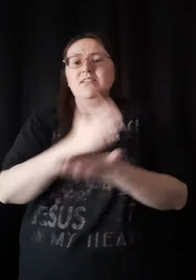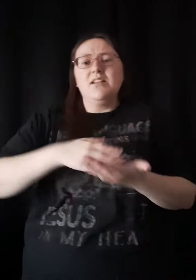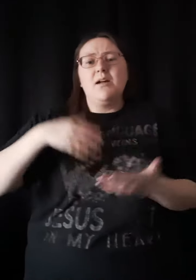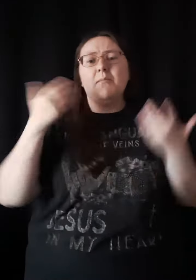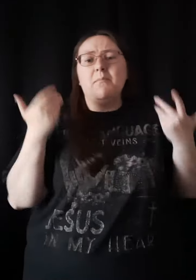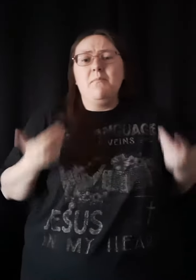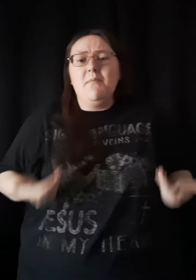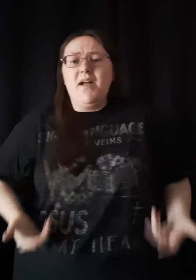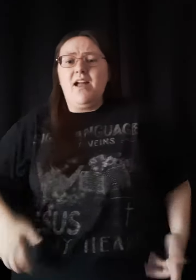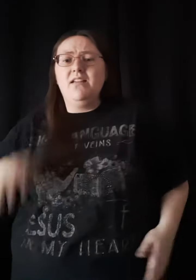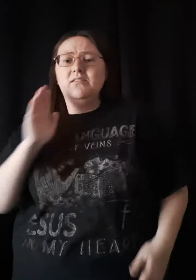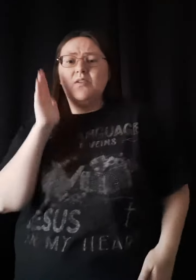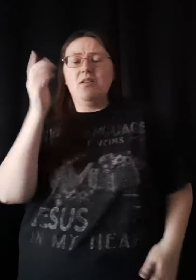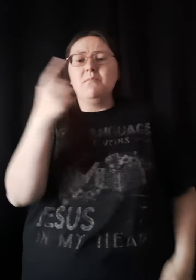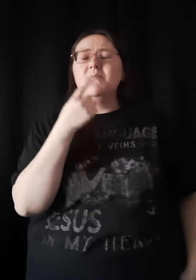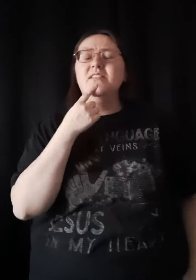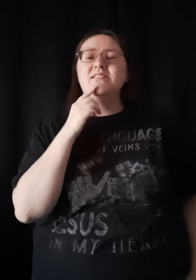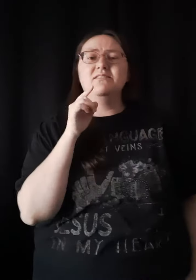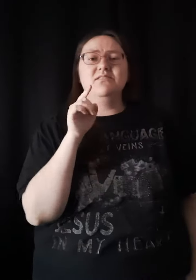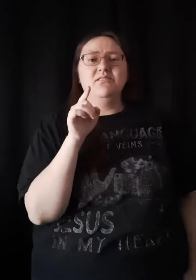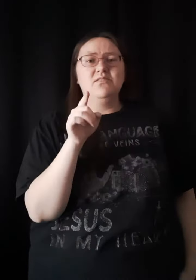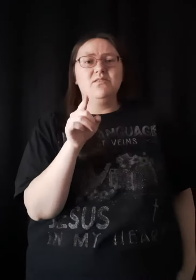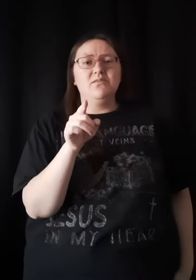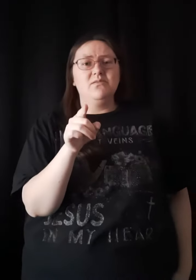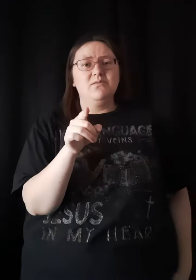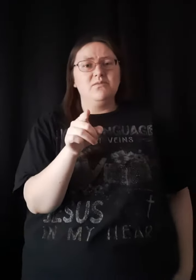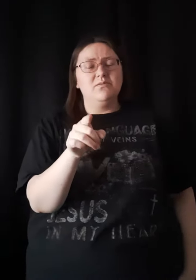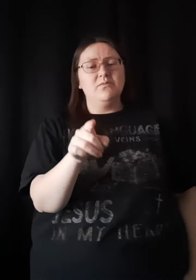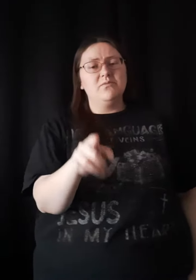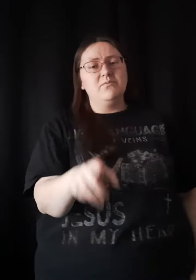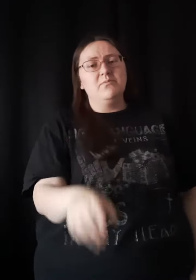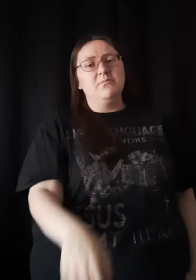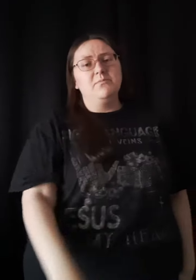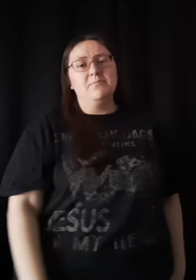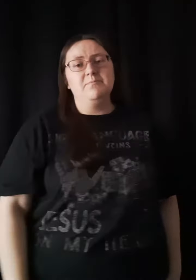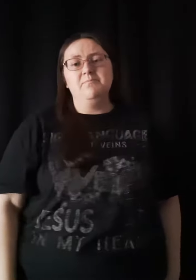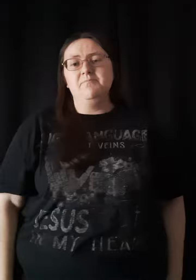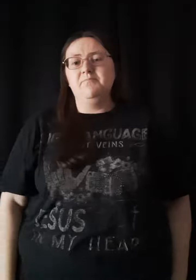Somebody is gonna miss you